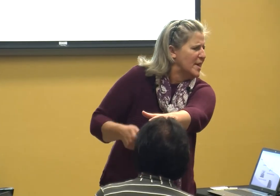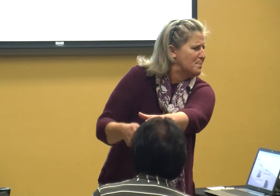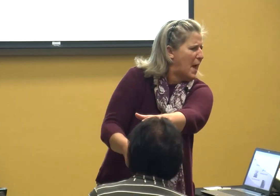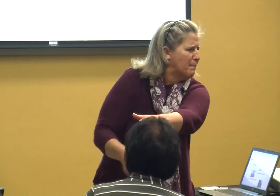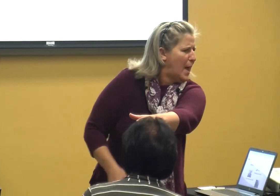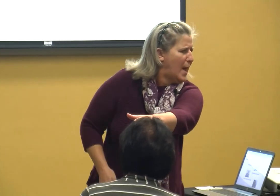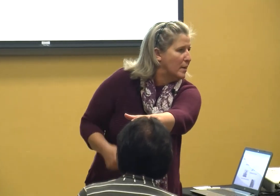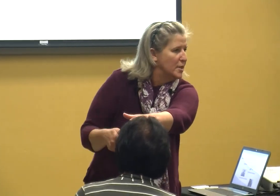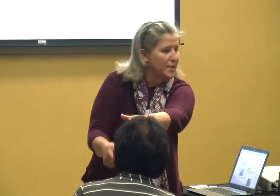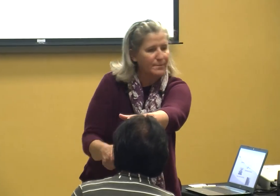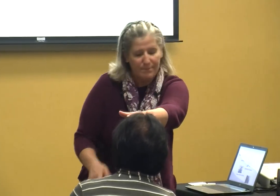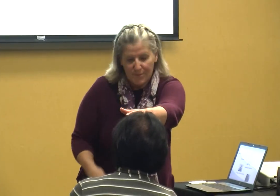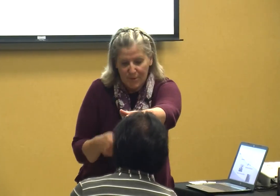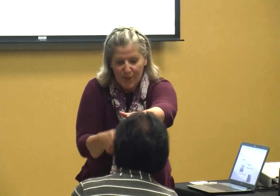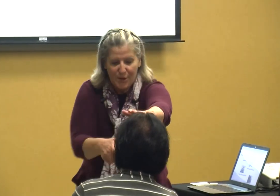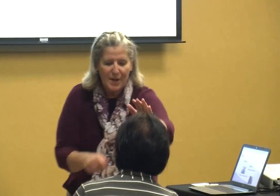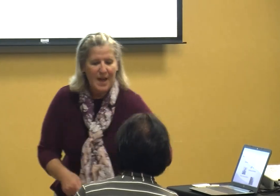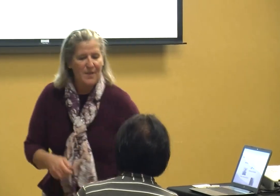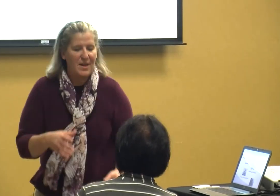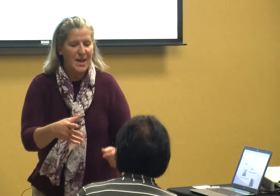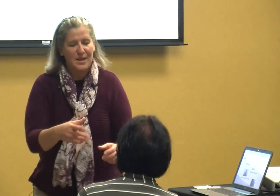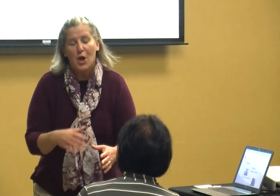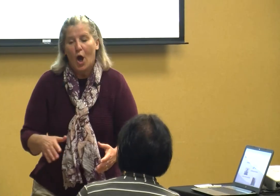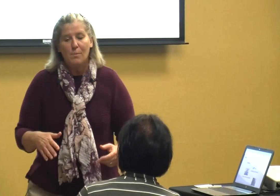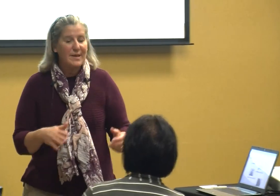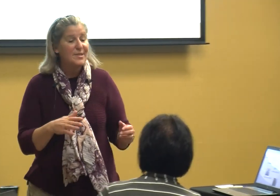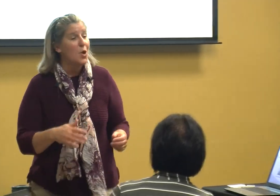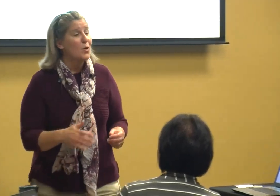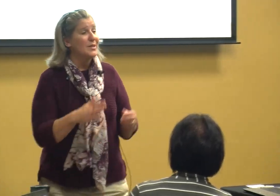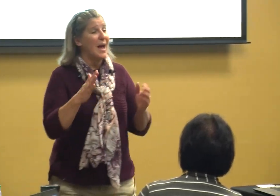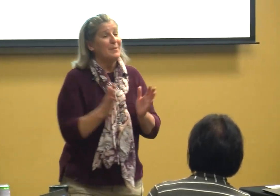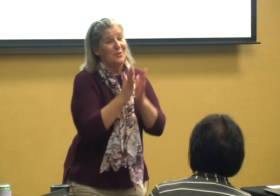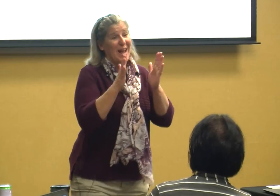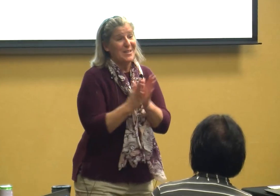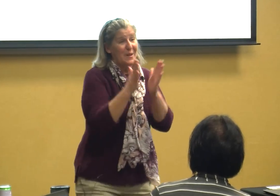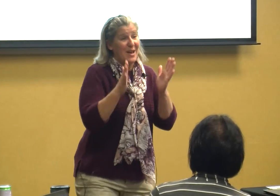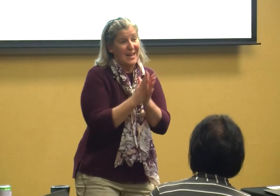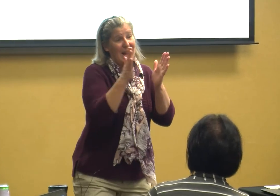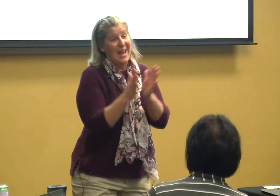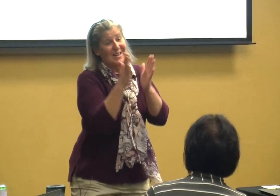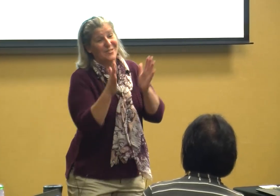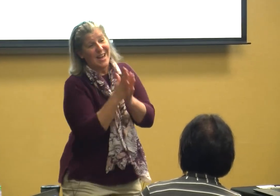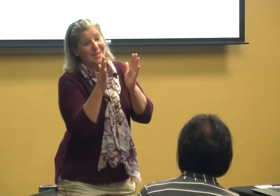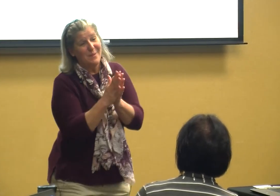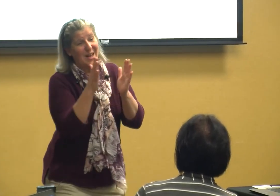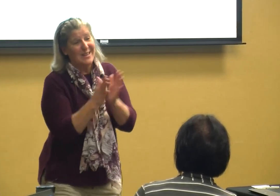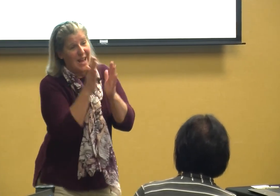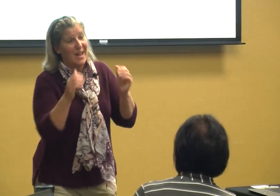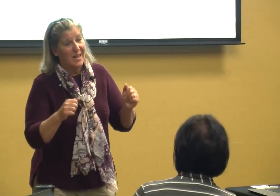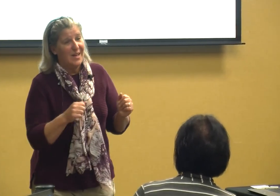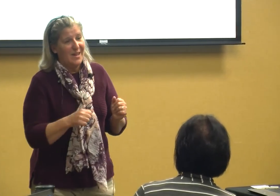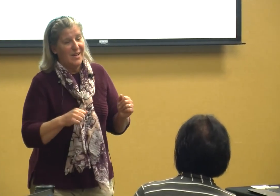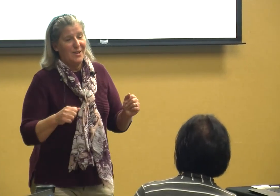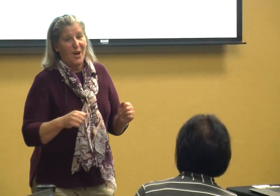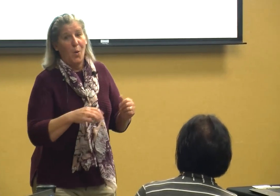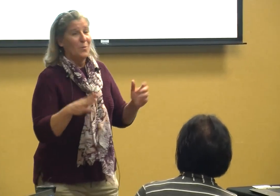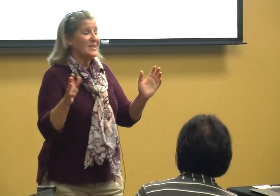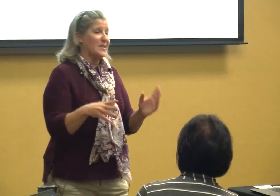his backpack and then it's circle time today is Monday today is Monday you know what's the